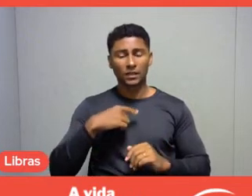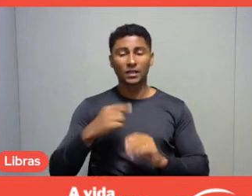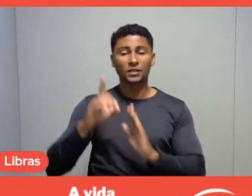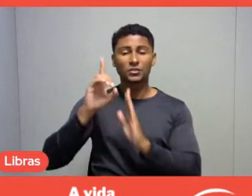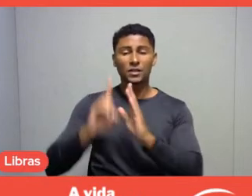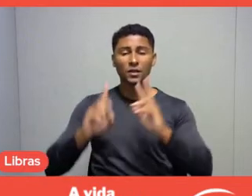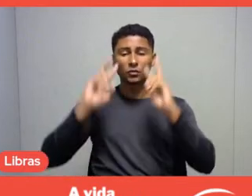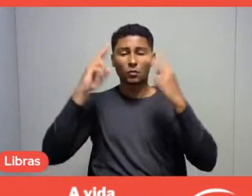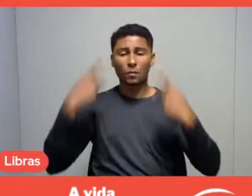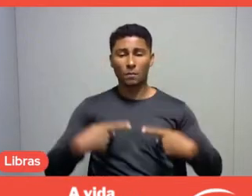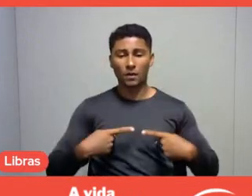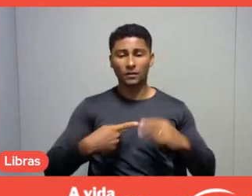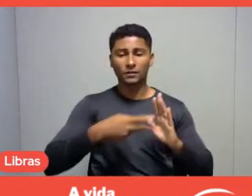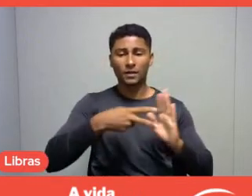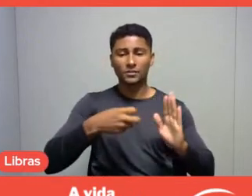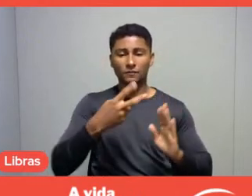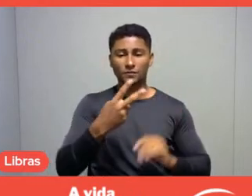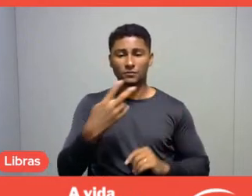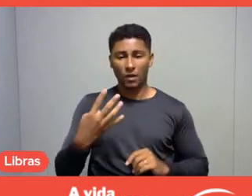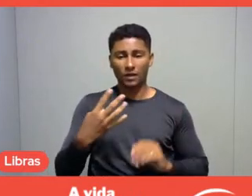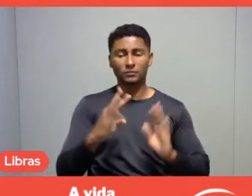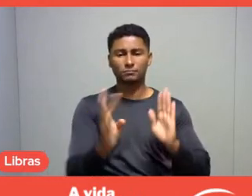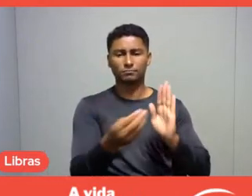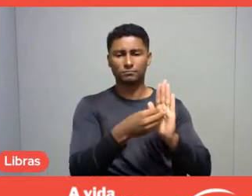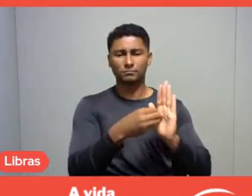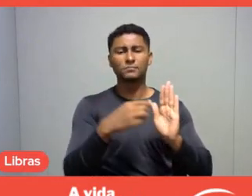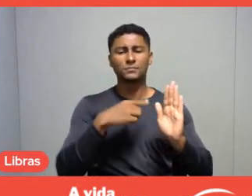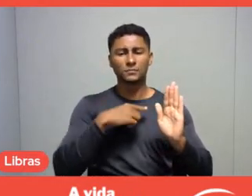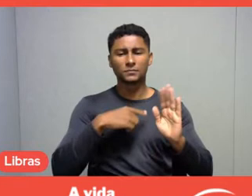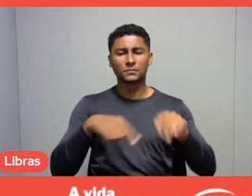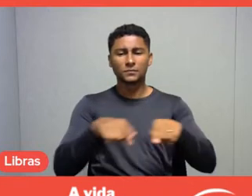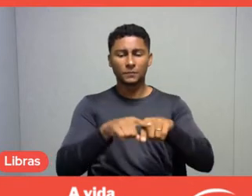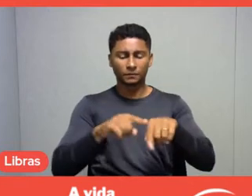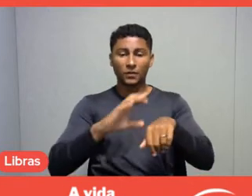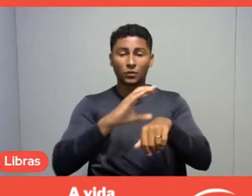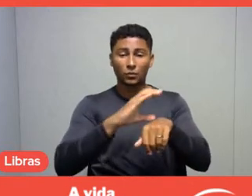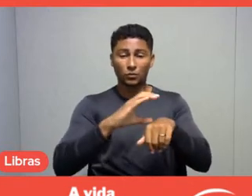in Article 24. A right included in the Brazilian Federal Constitution,